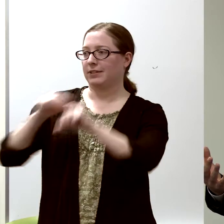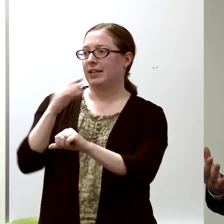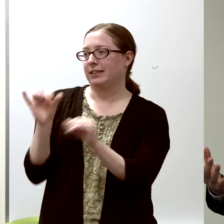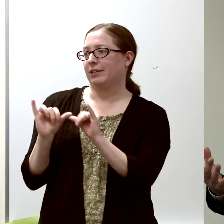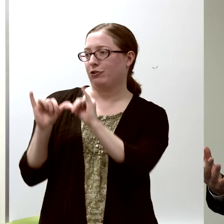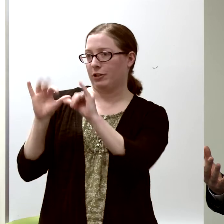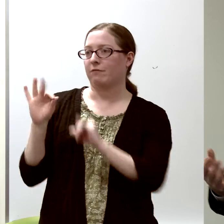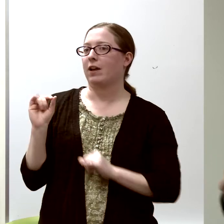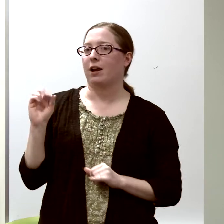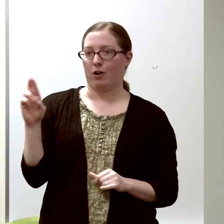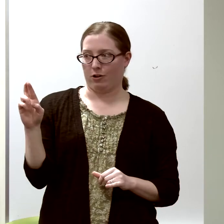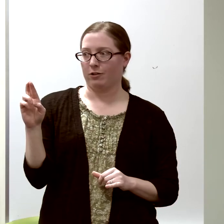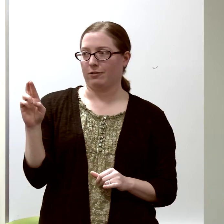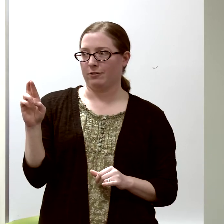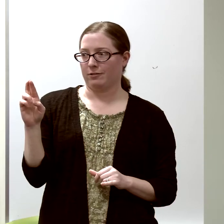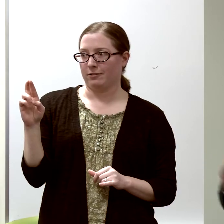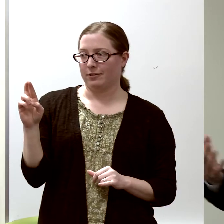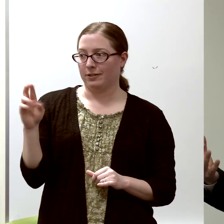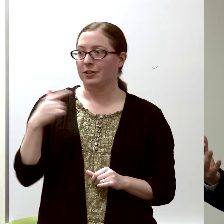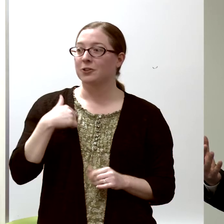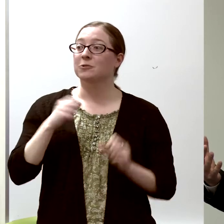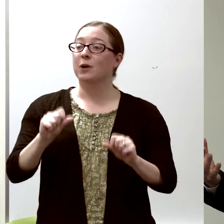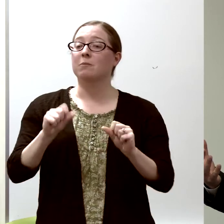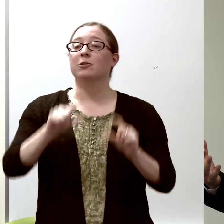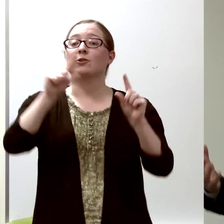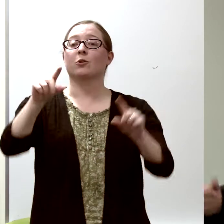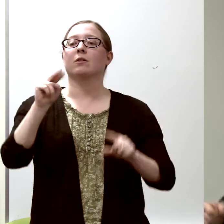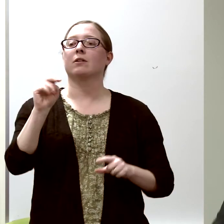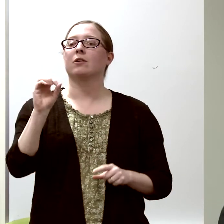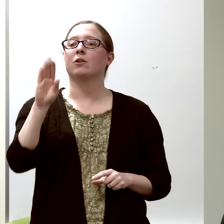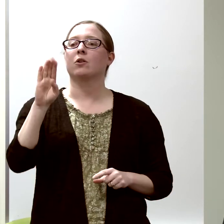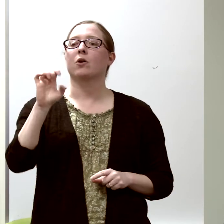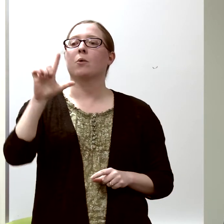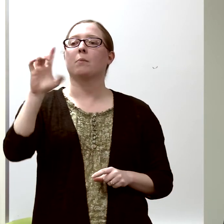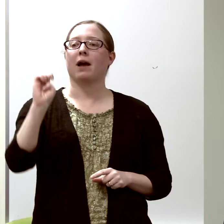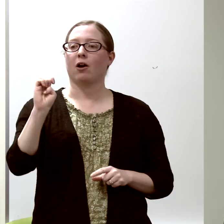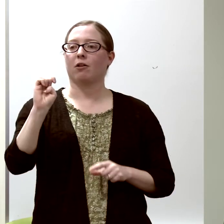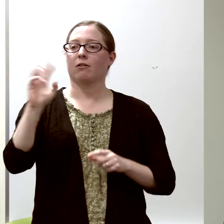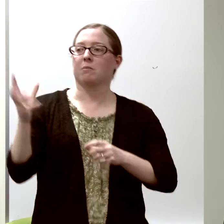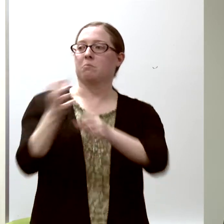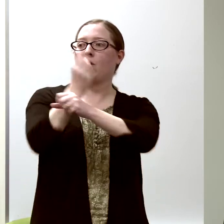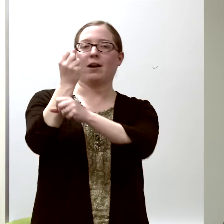and I got to go to the Nobel Prize ceremonies